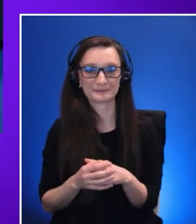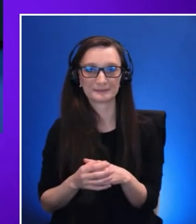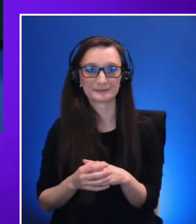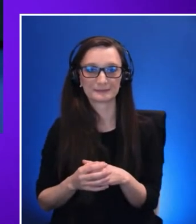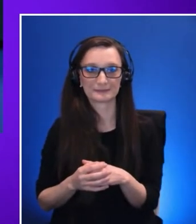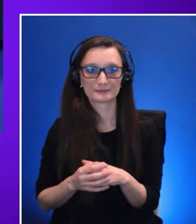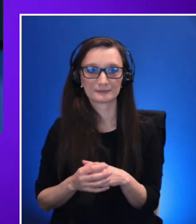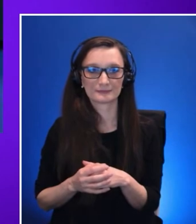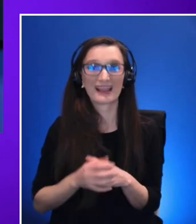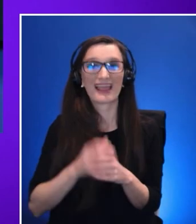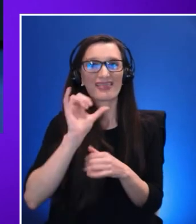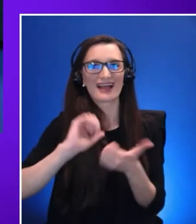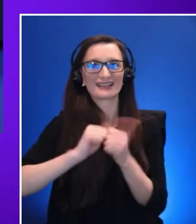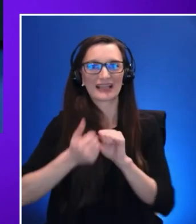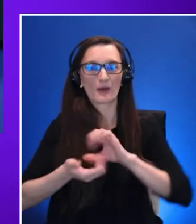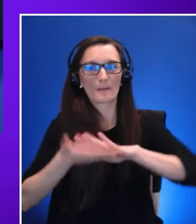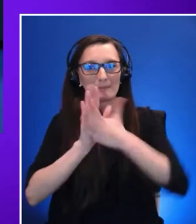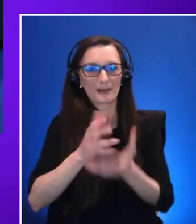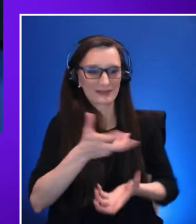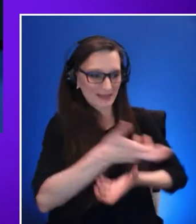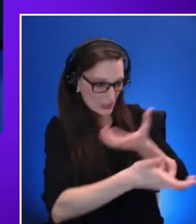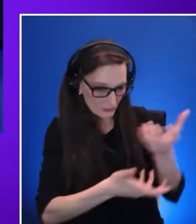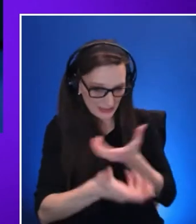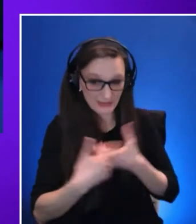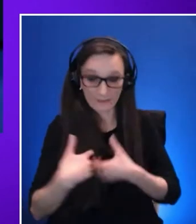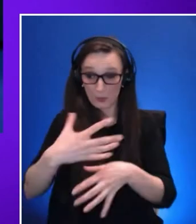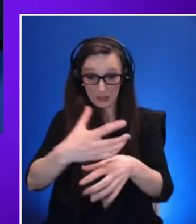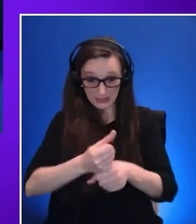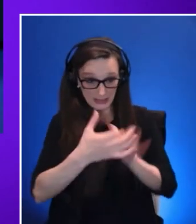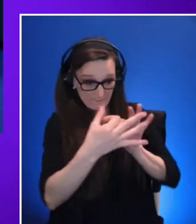the feedback that we have received and we formulate the path forward.